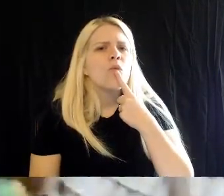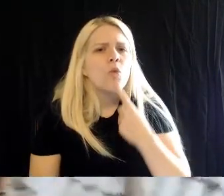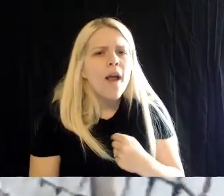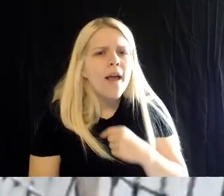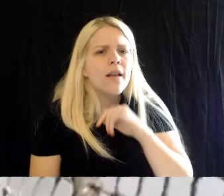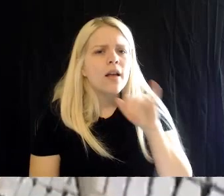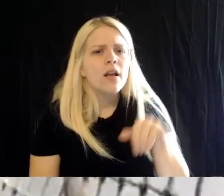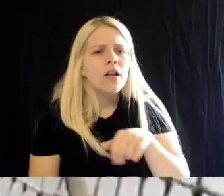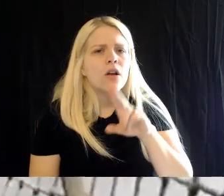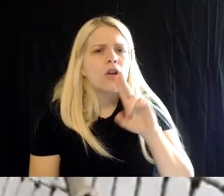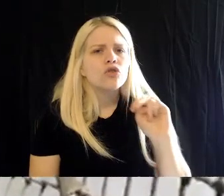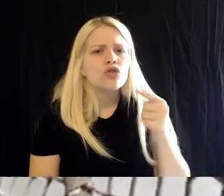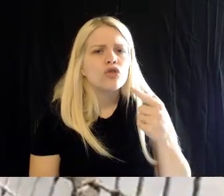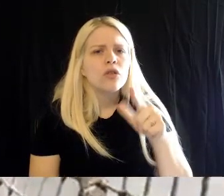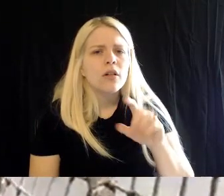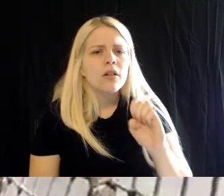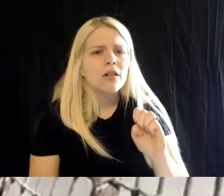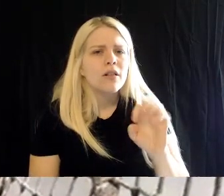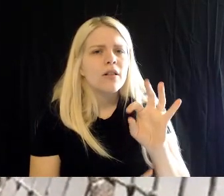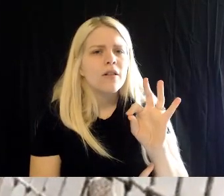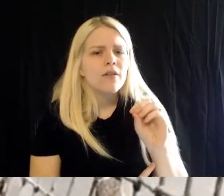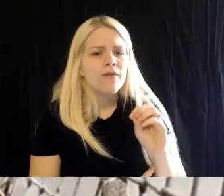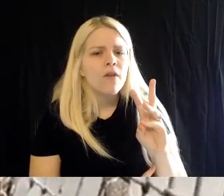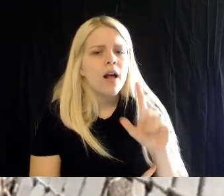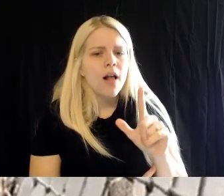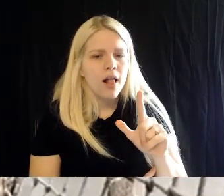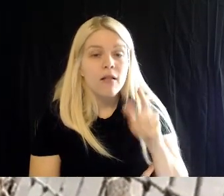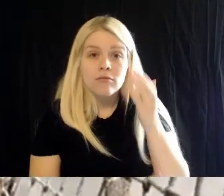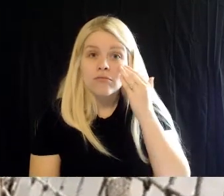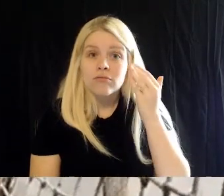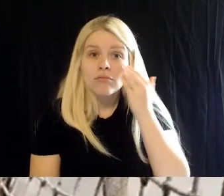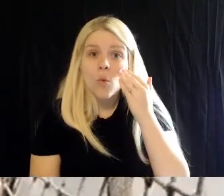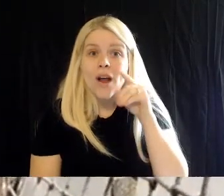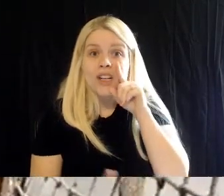Britt: Yes, and these are actually what domestic chickens originated from.